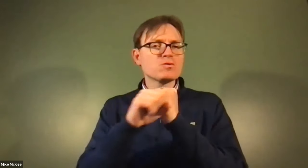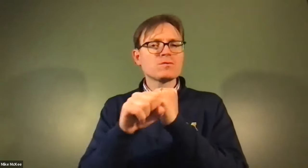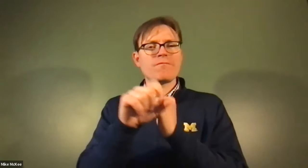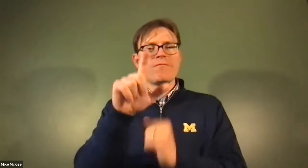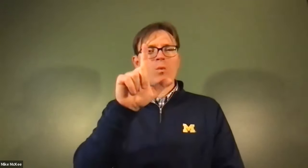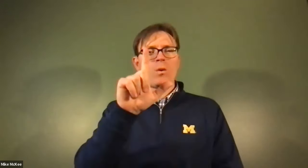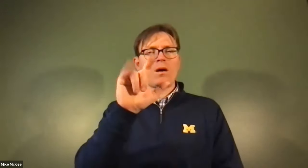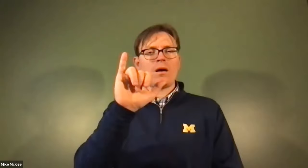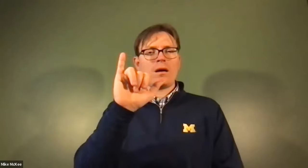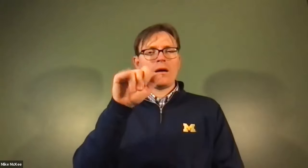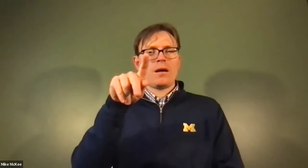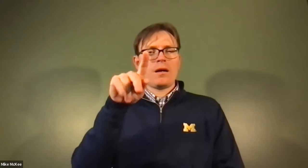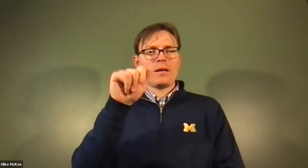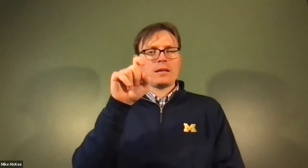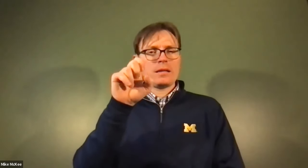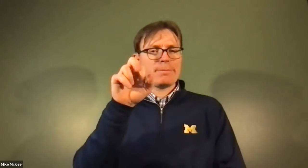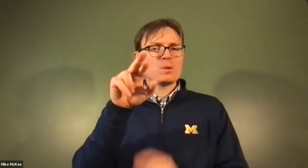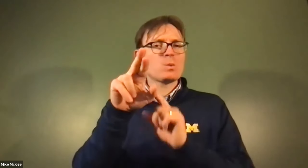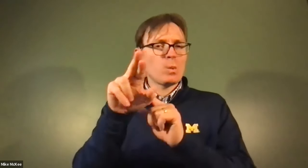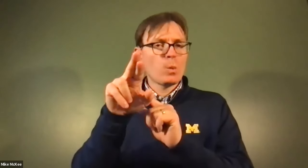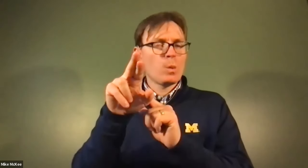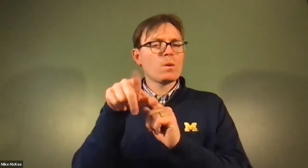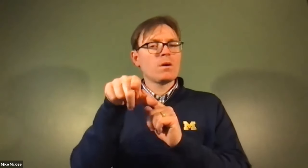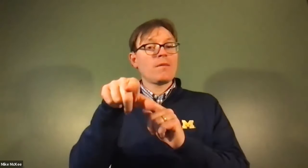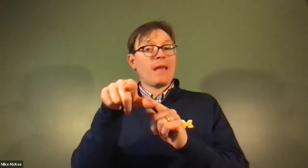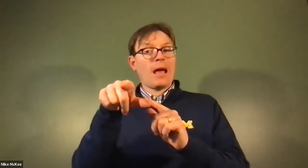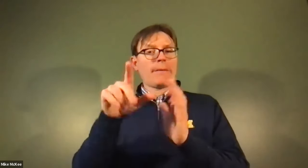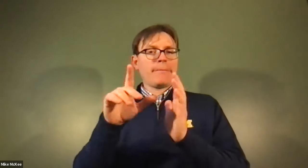James Cech: And maybe you'll see a commercial on TV right now for lipitor.